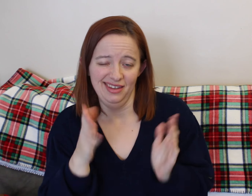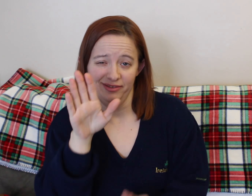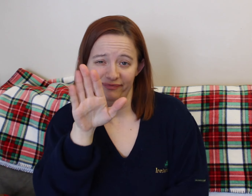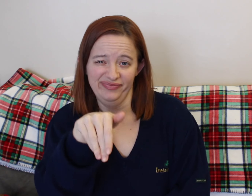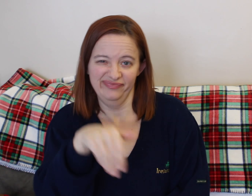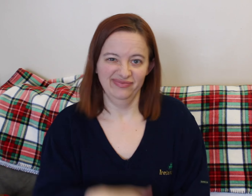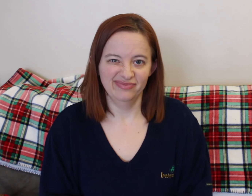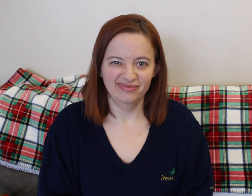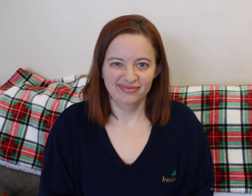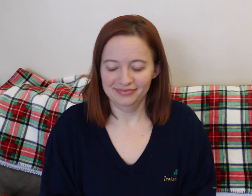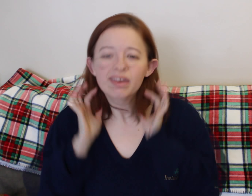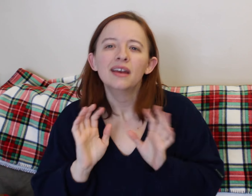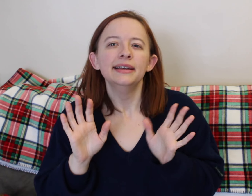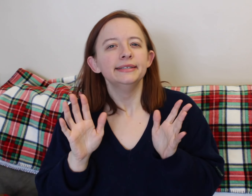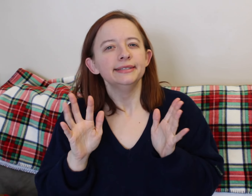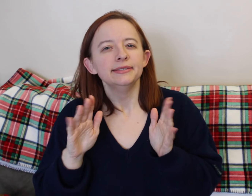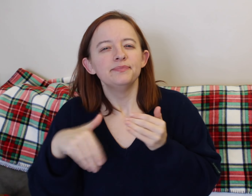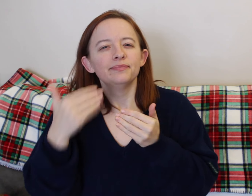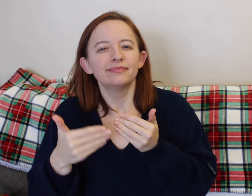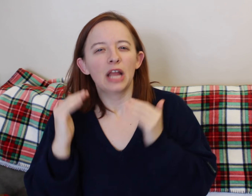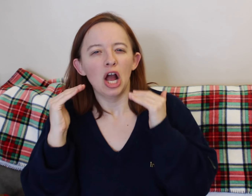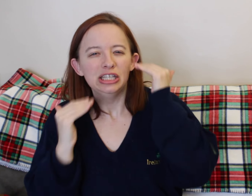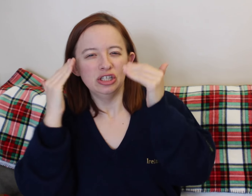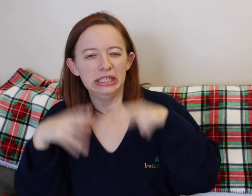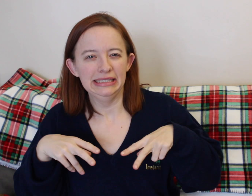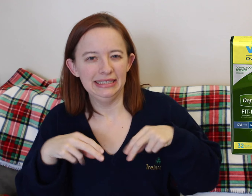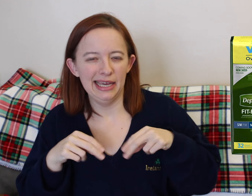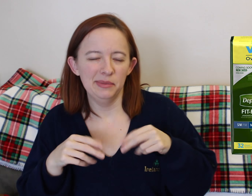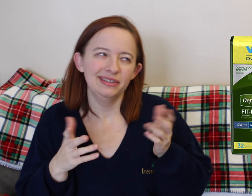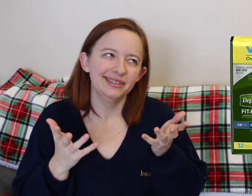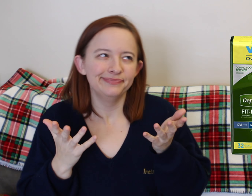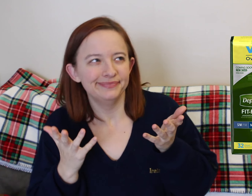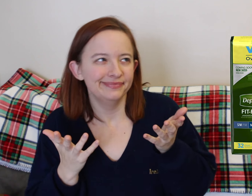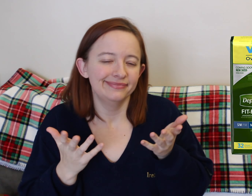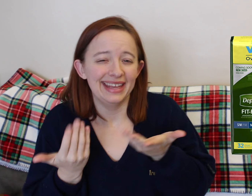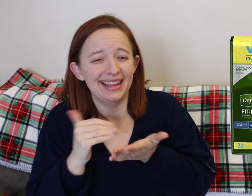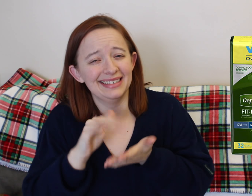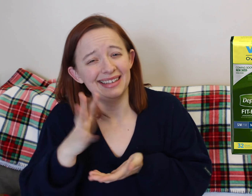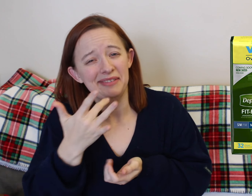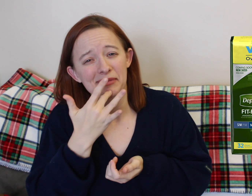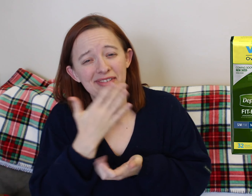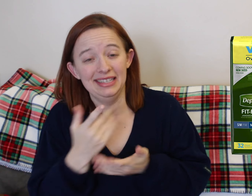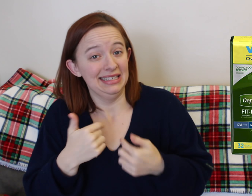We didn't use it. I honestly just think it's so much better... like Jenna just used her hands to nod and